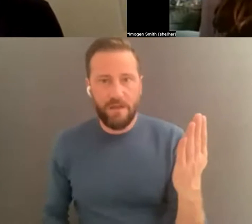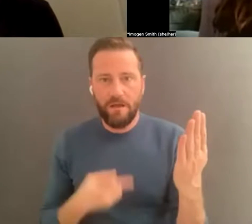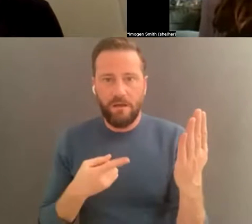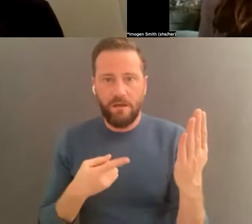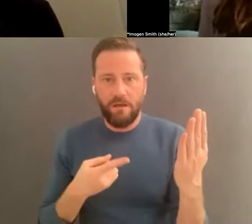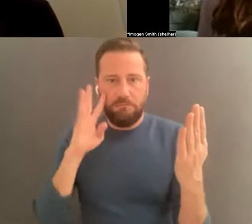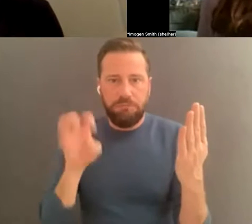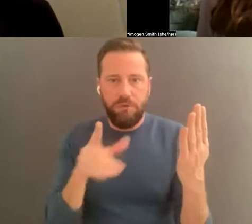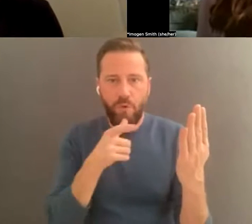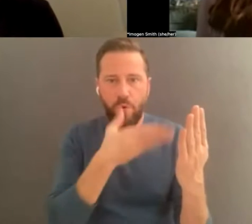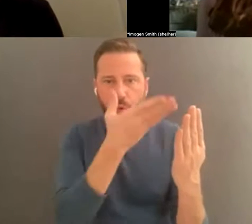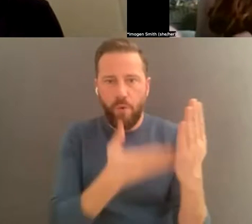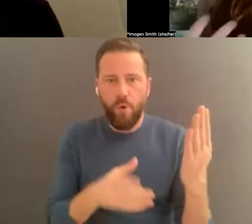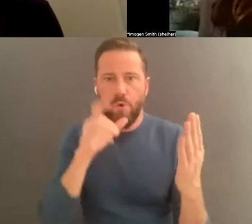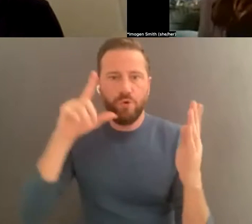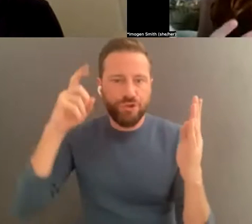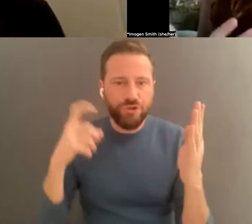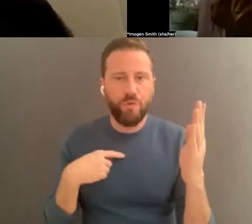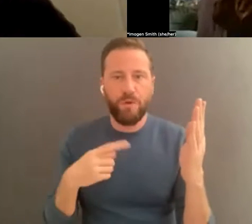be used for research or shared publicly. And this can actually